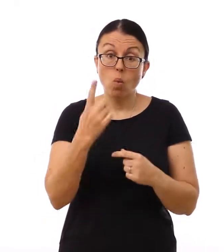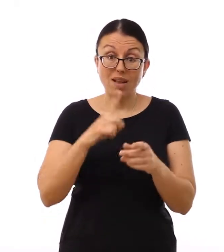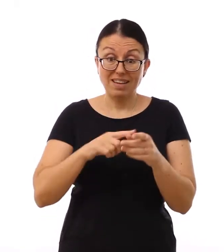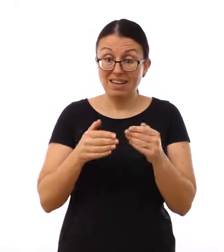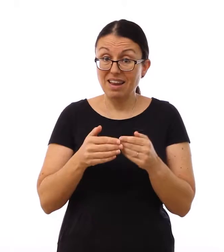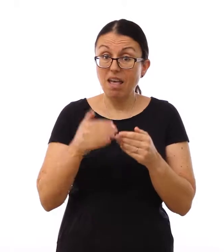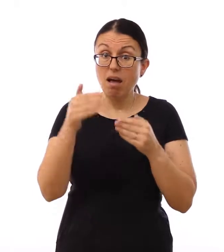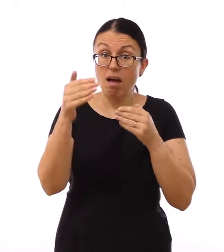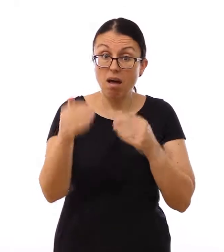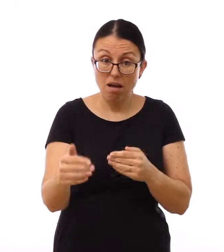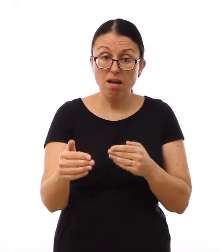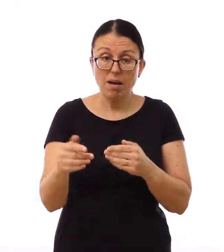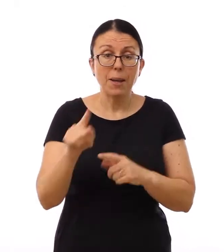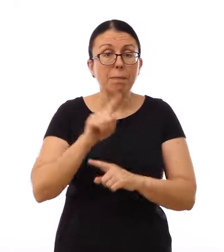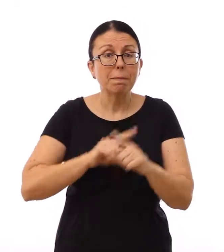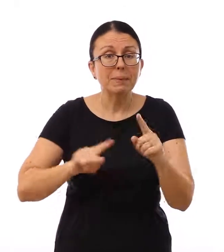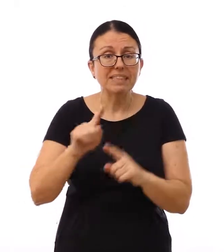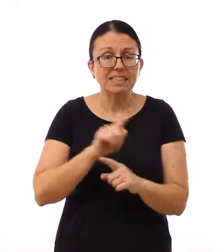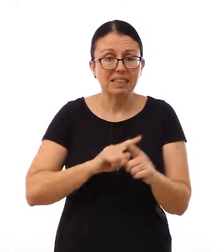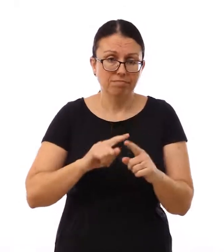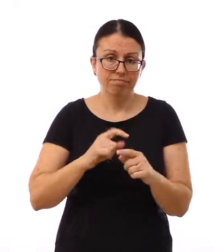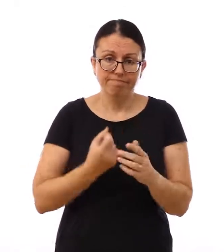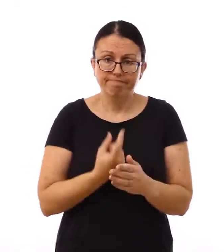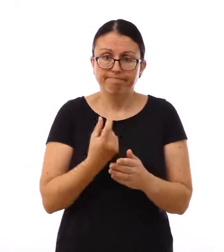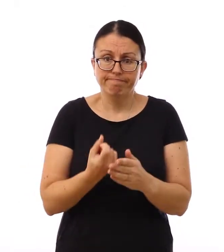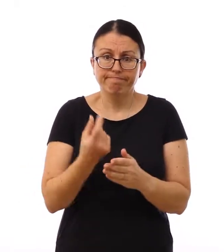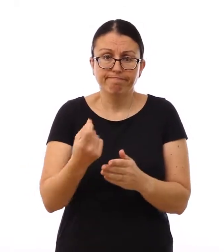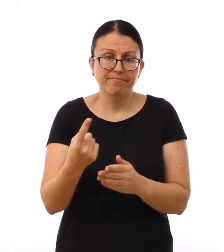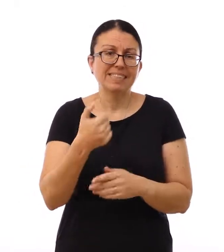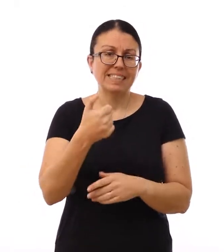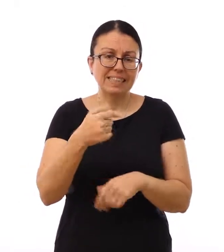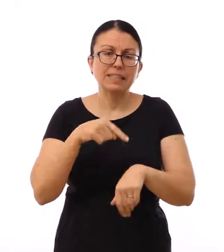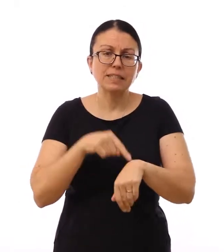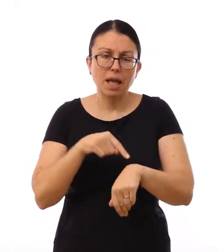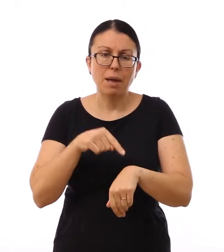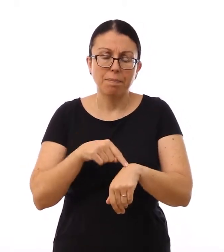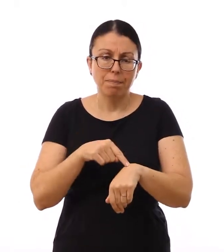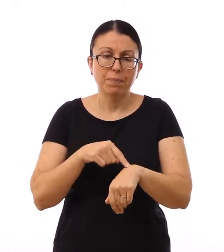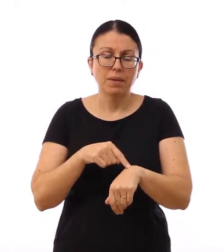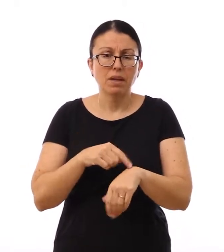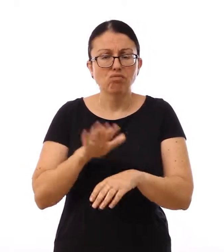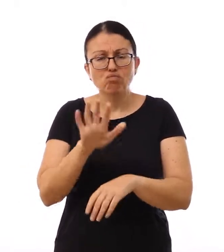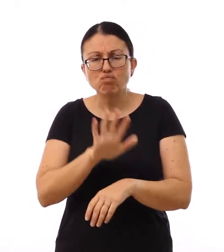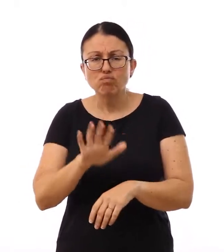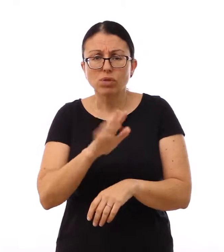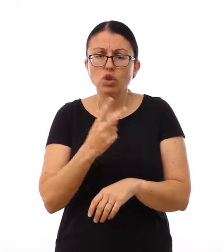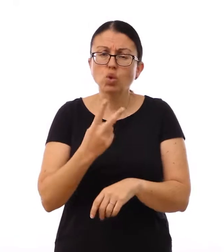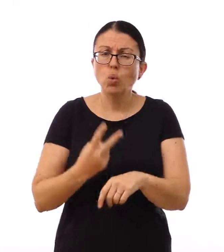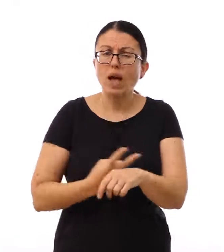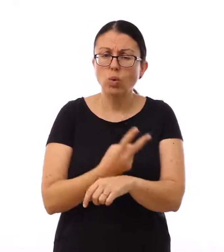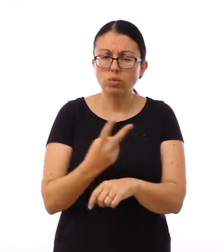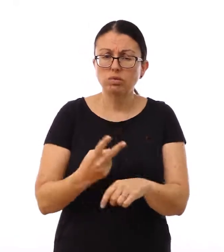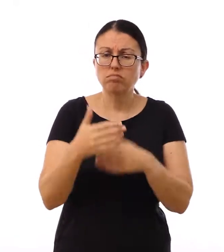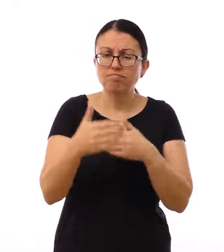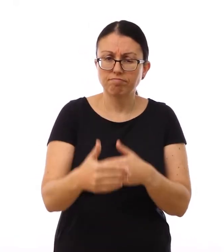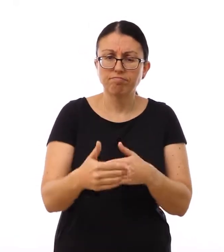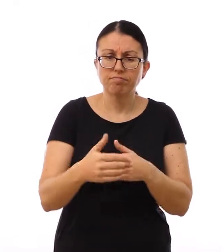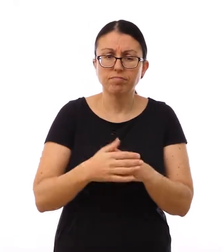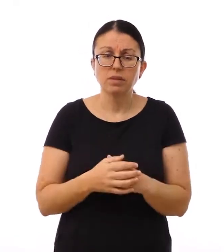Meetings will be six times a year and take up to 2 hours.